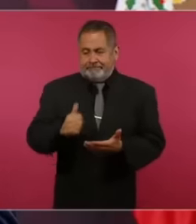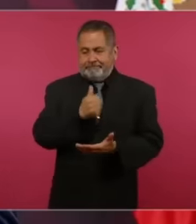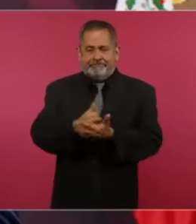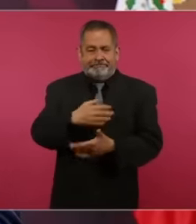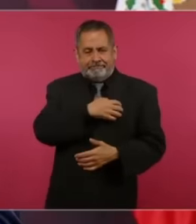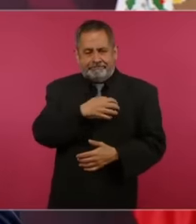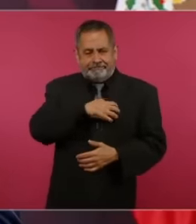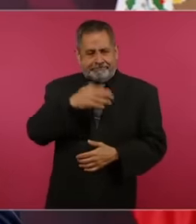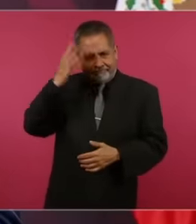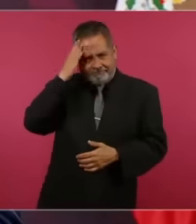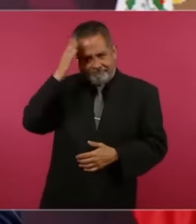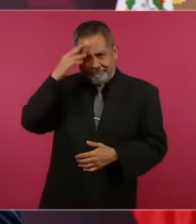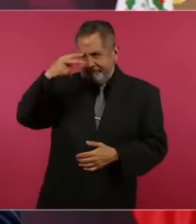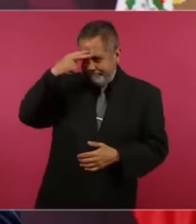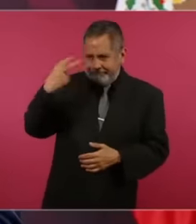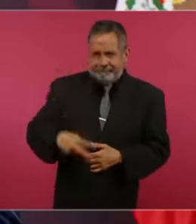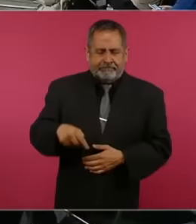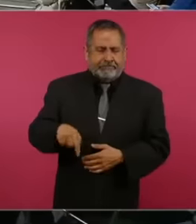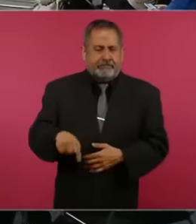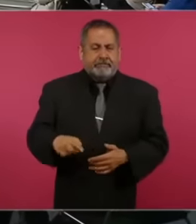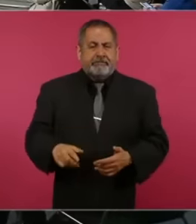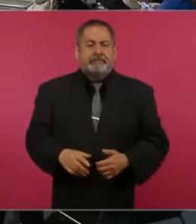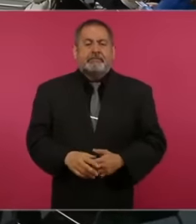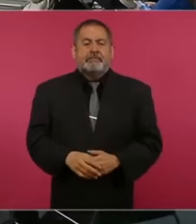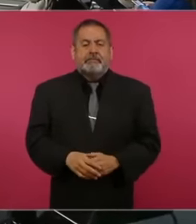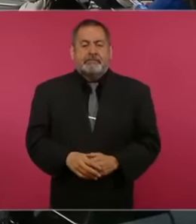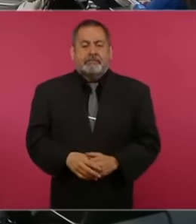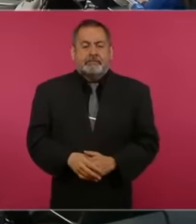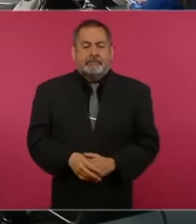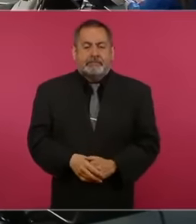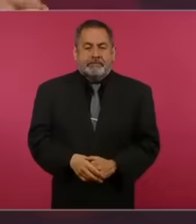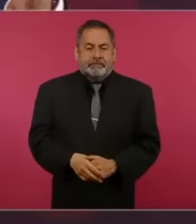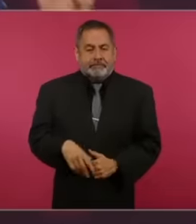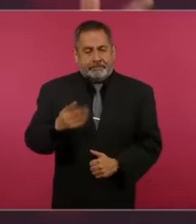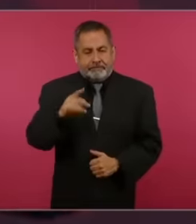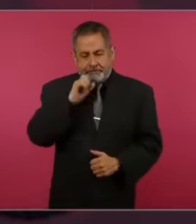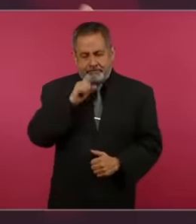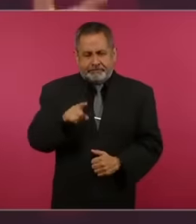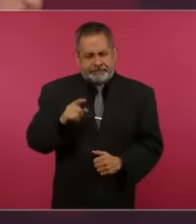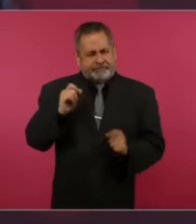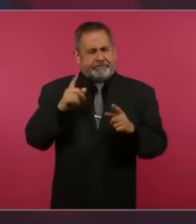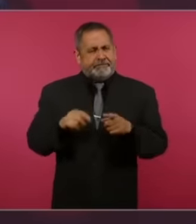Republic but it does catch my attention once